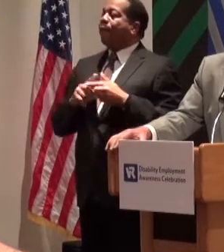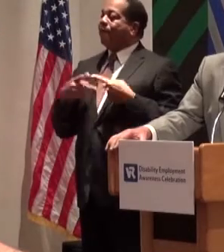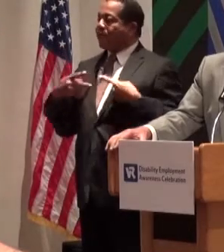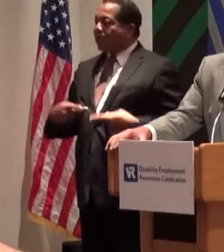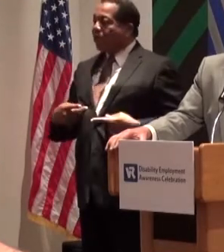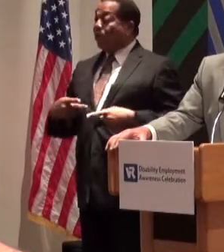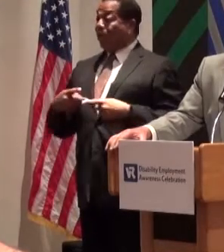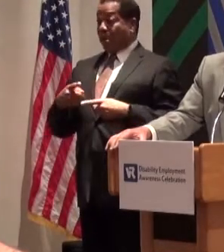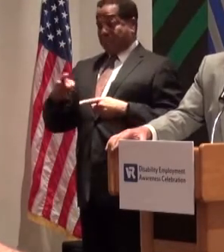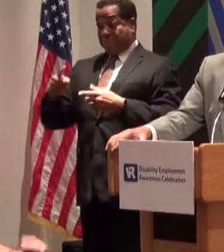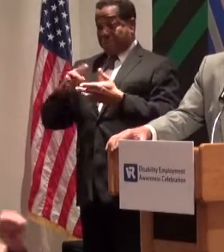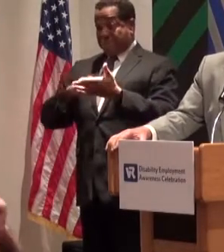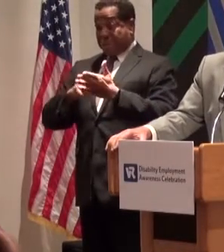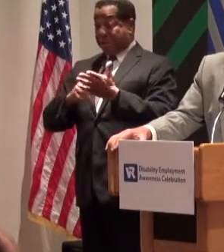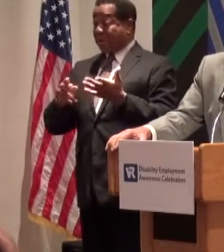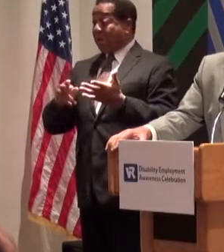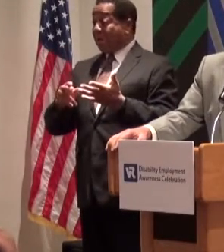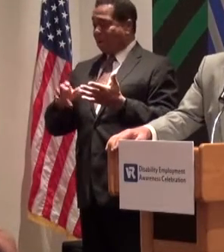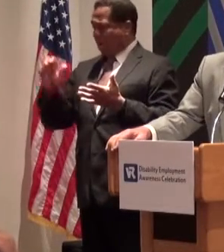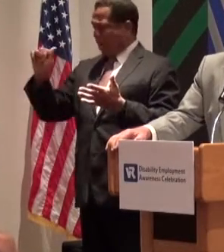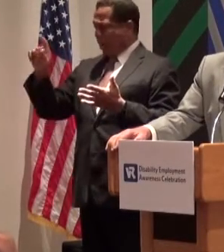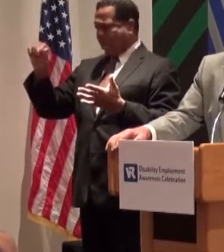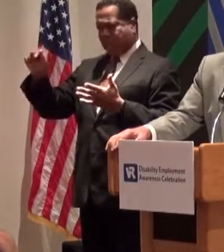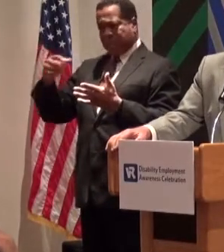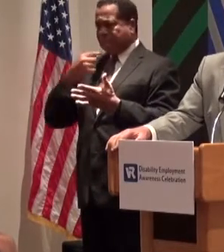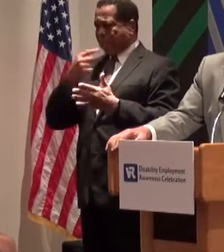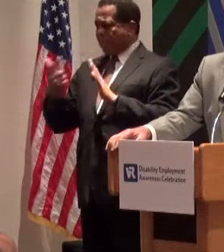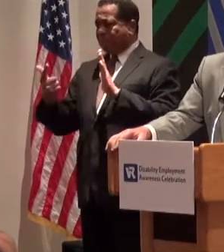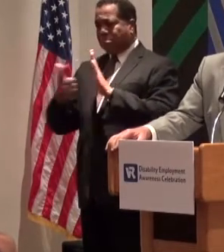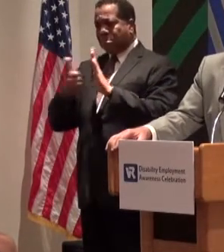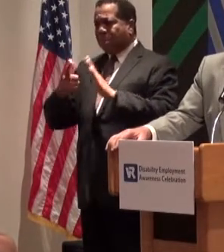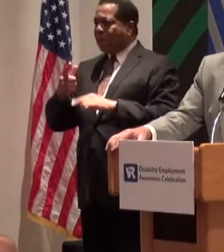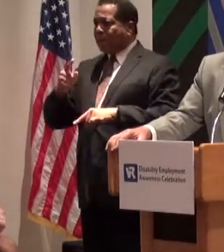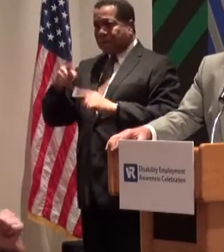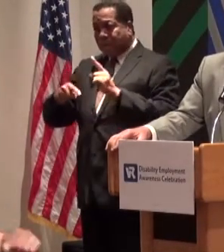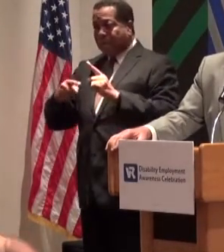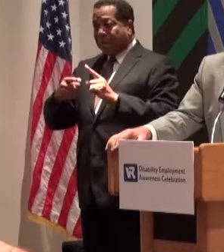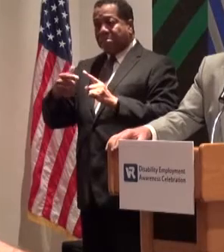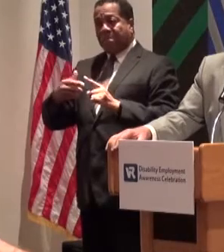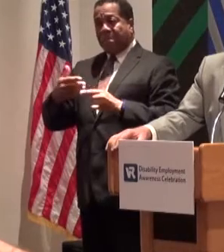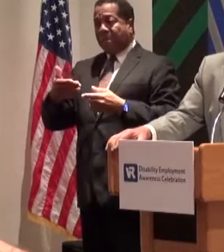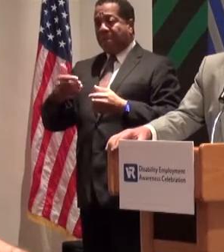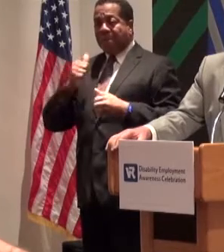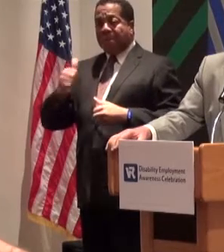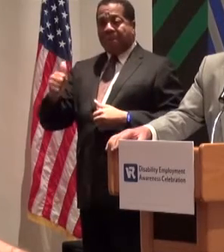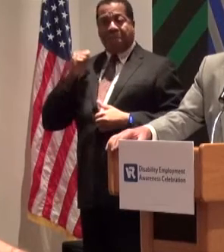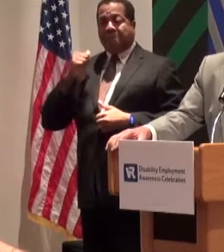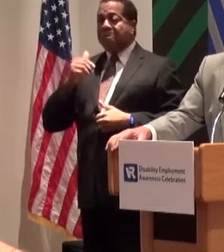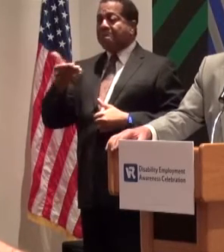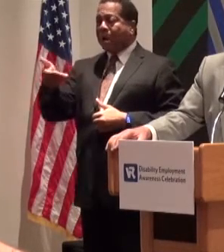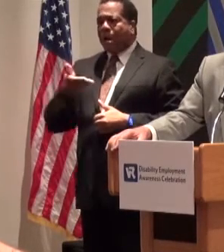you cannot not hire the person. Employers have to understand that.